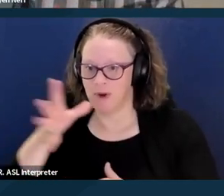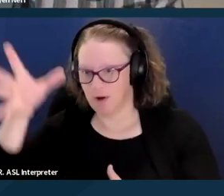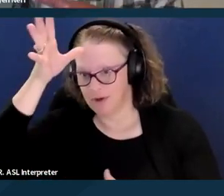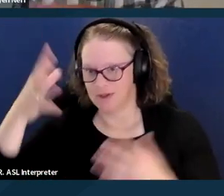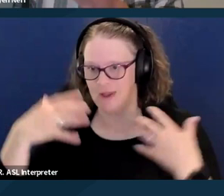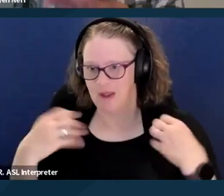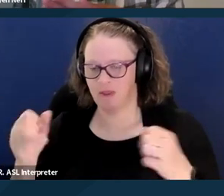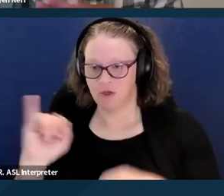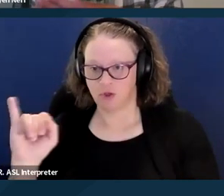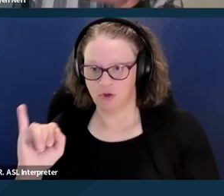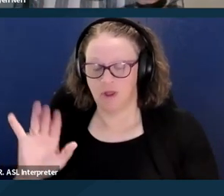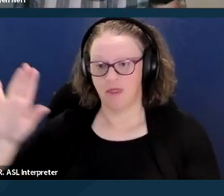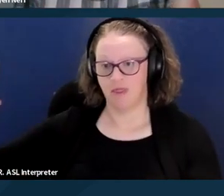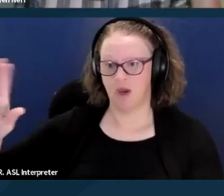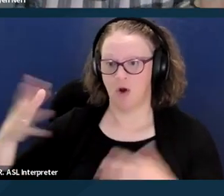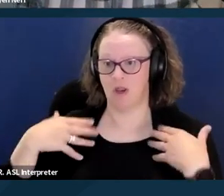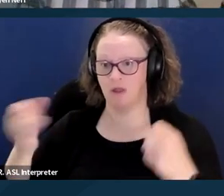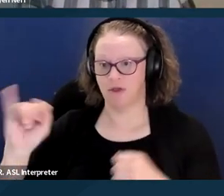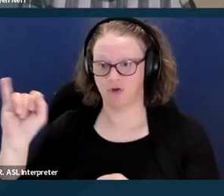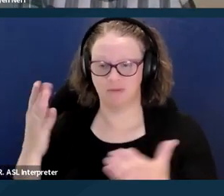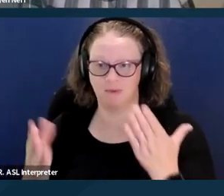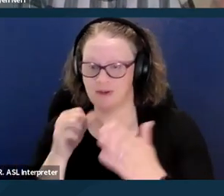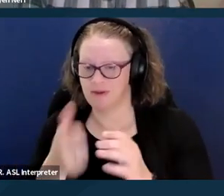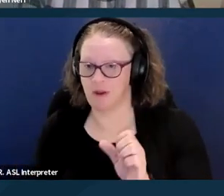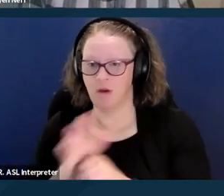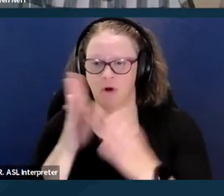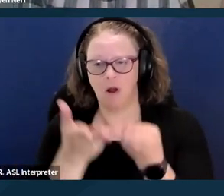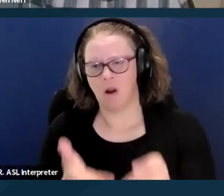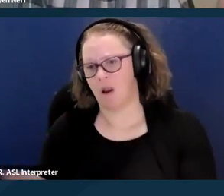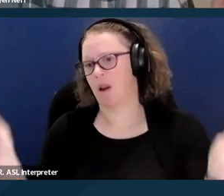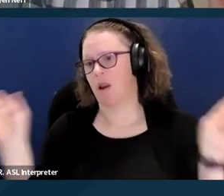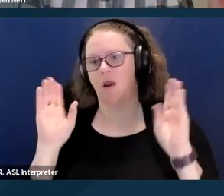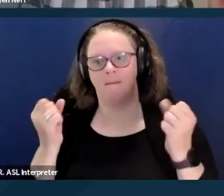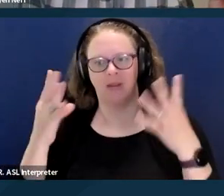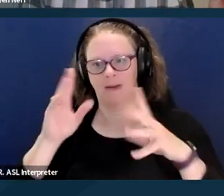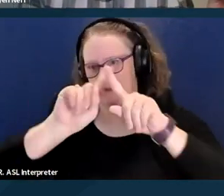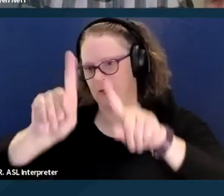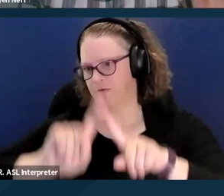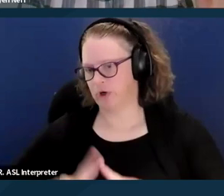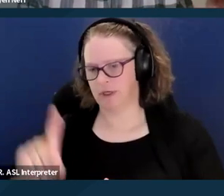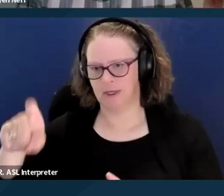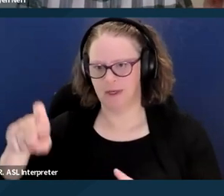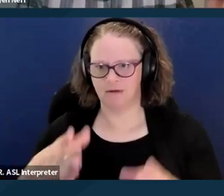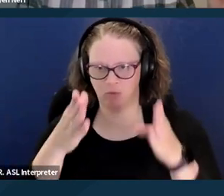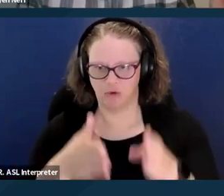that your parents' health insurance might not cover the wide range of needs that a person with a developmental disability will have